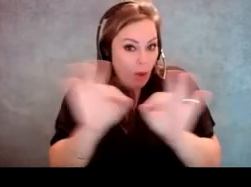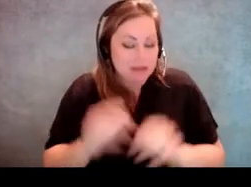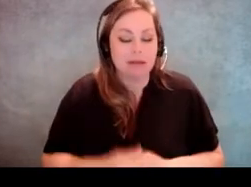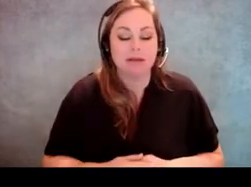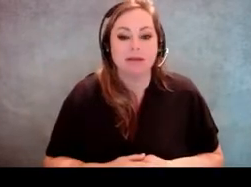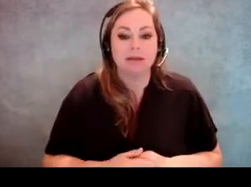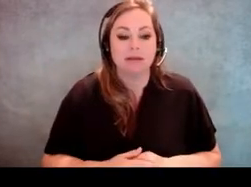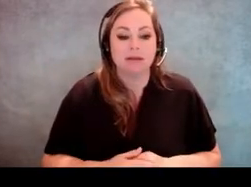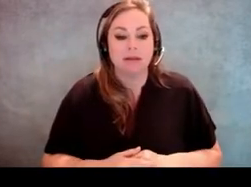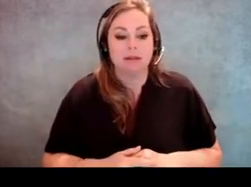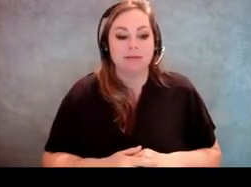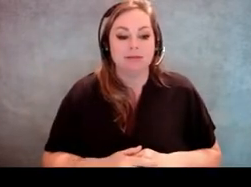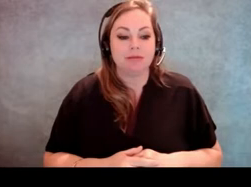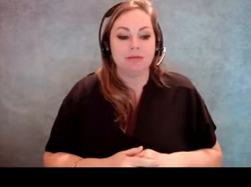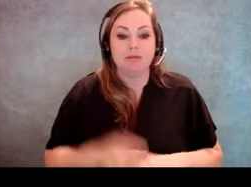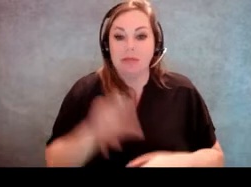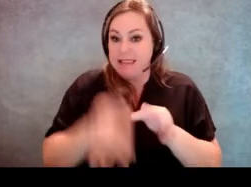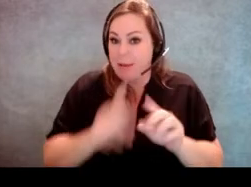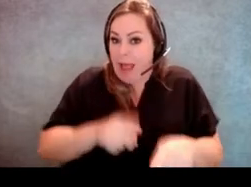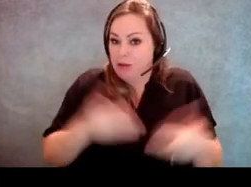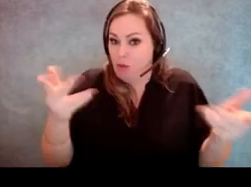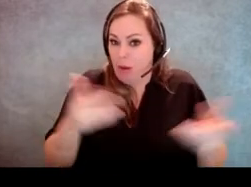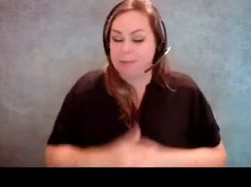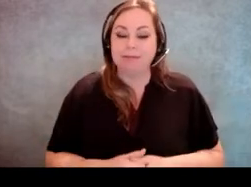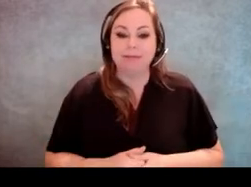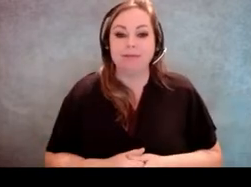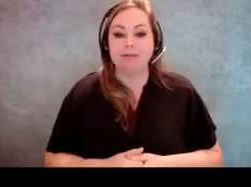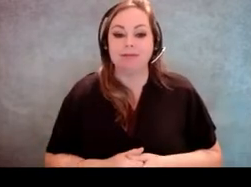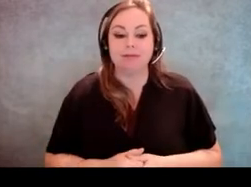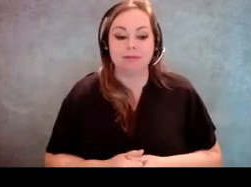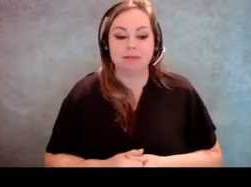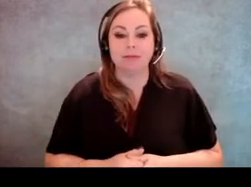And a simple answer is that people with disabilities vote,